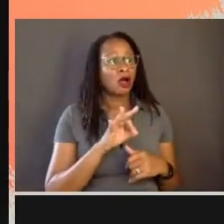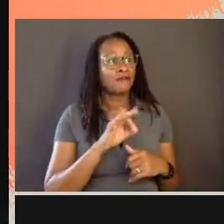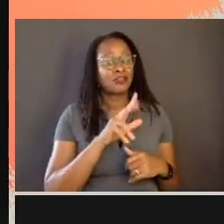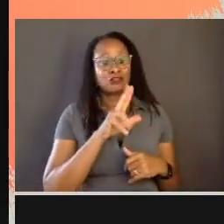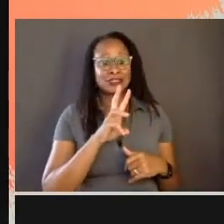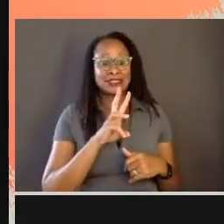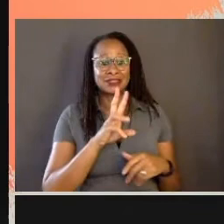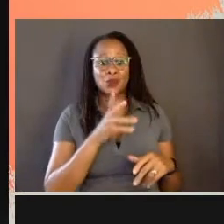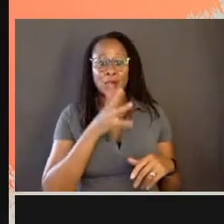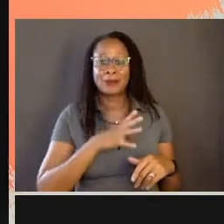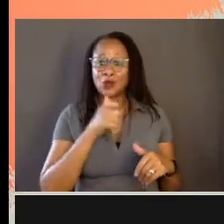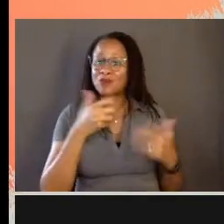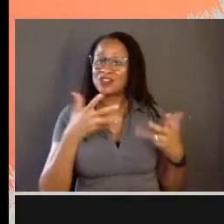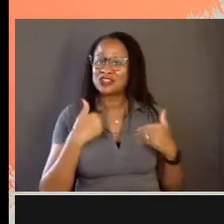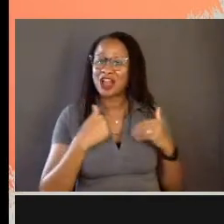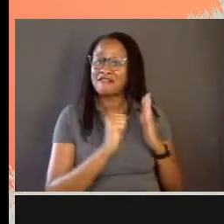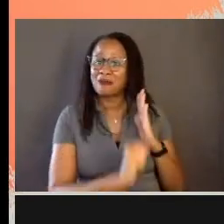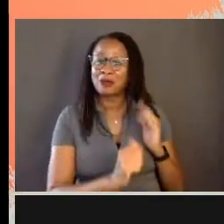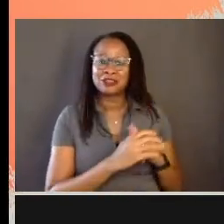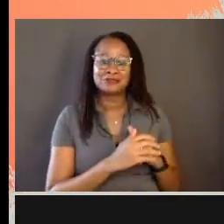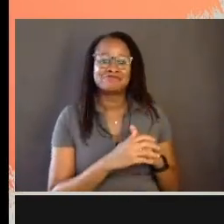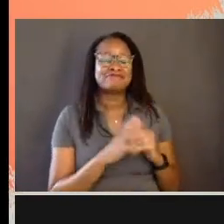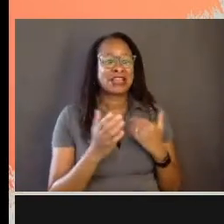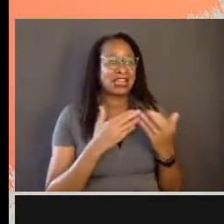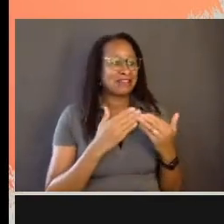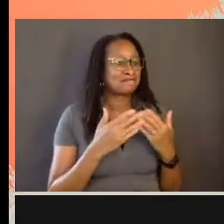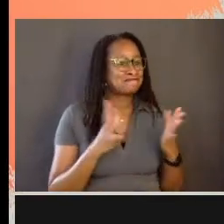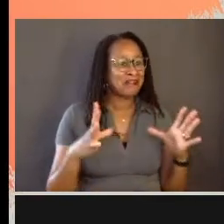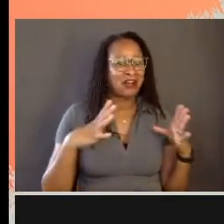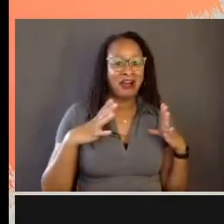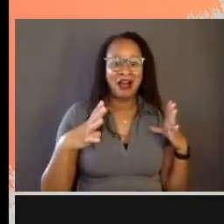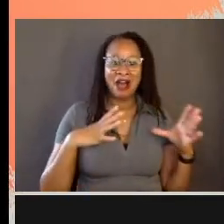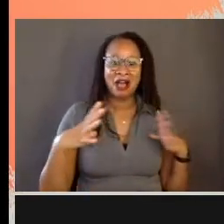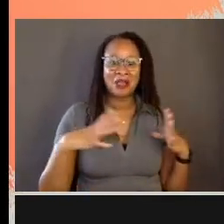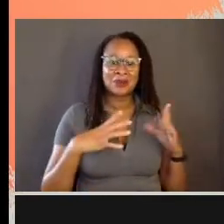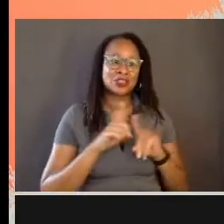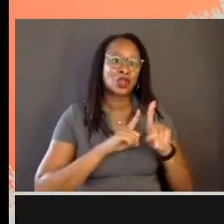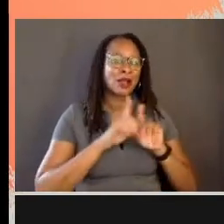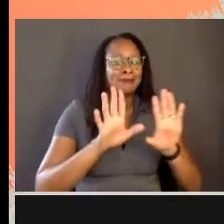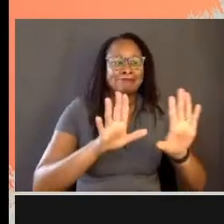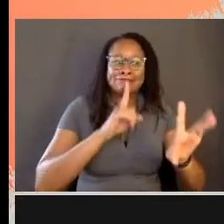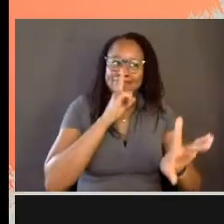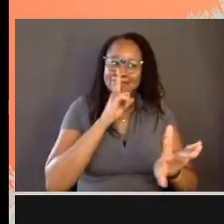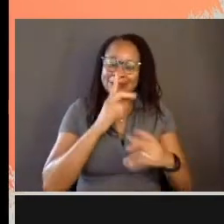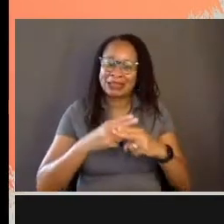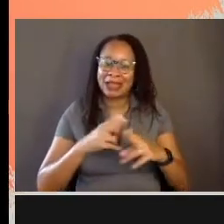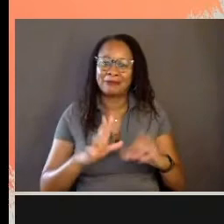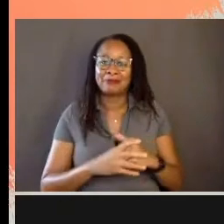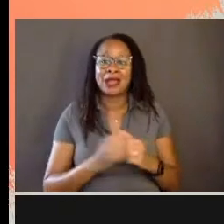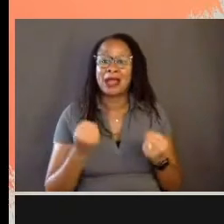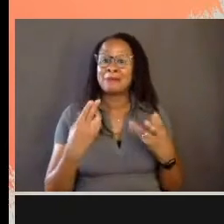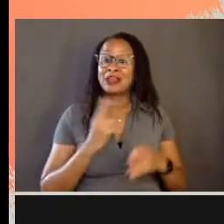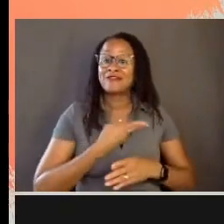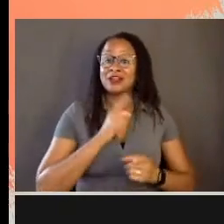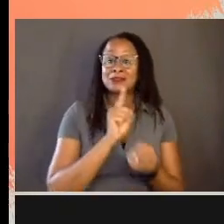who have had the operation, even that Hollywood star. Well I shouldn't say her name. Many of us have met through Virginia Prince